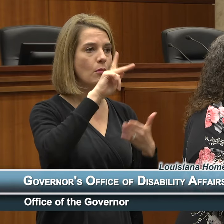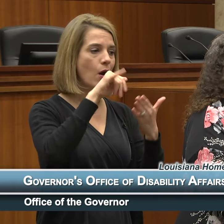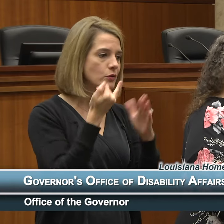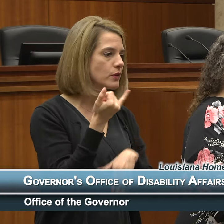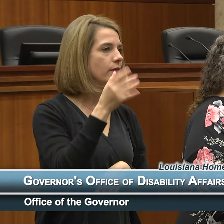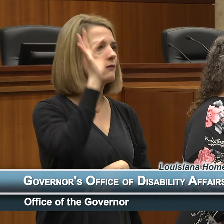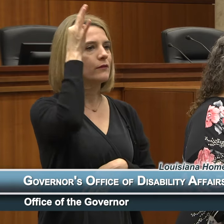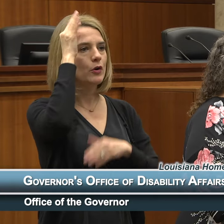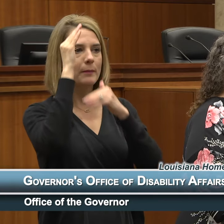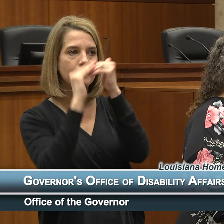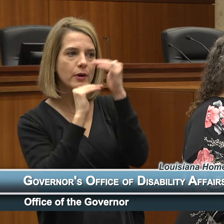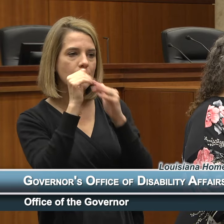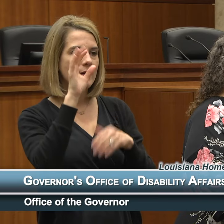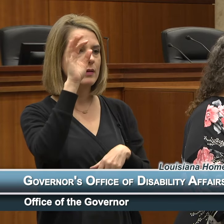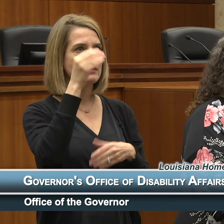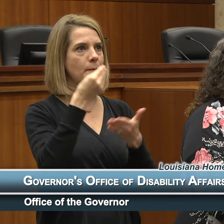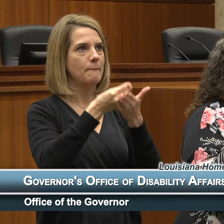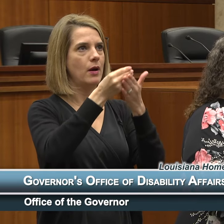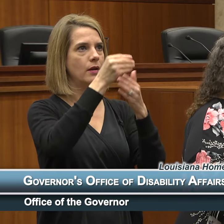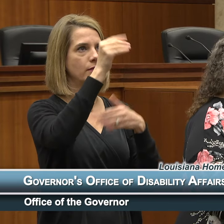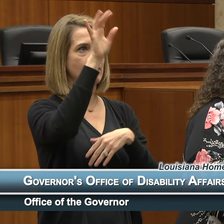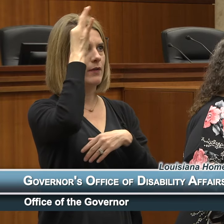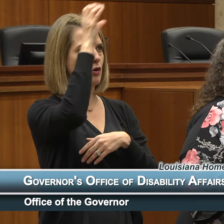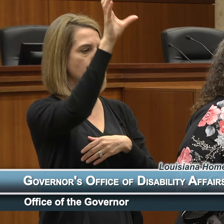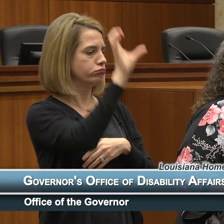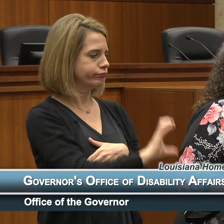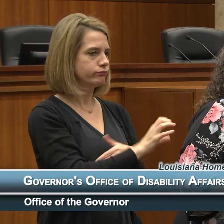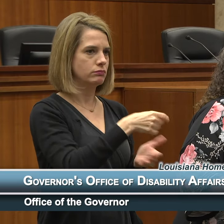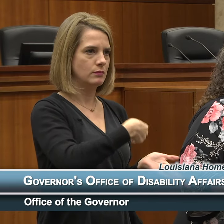buildings, federal money, as a matter of fact the very first line of the ADA,